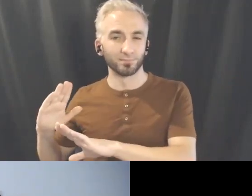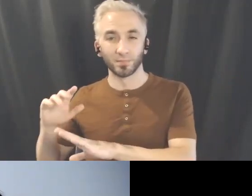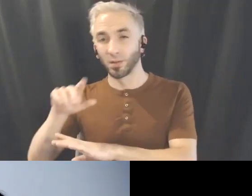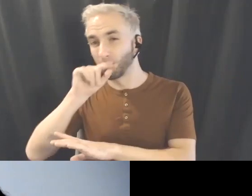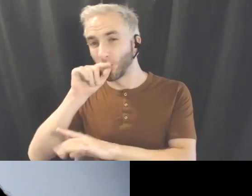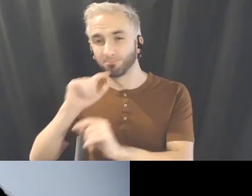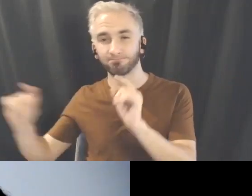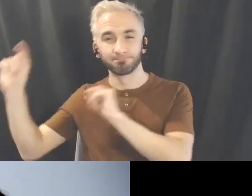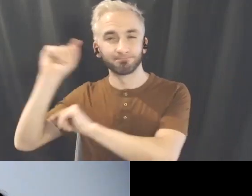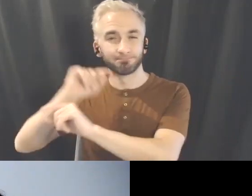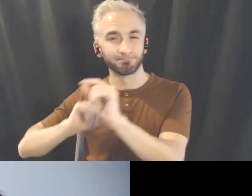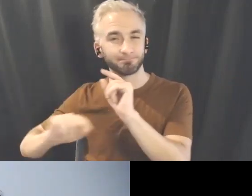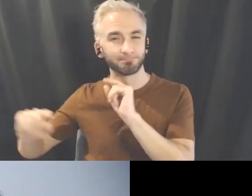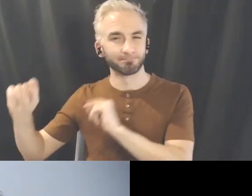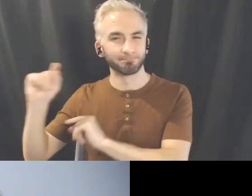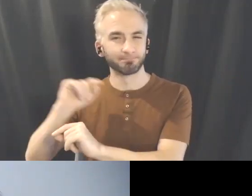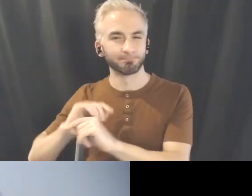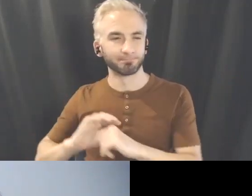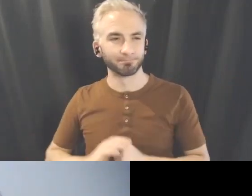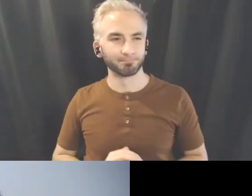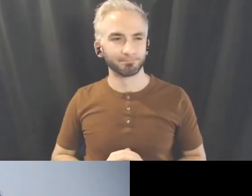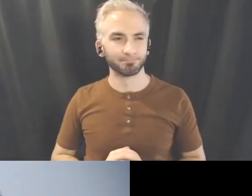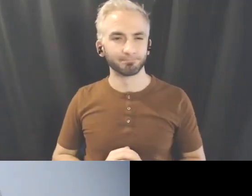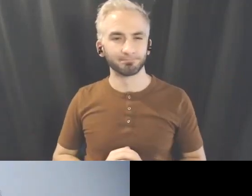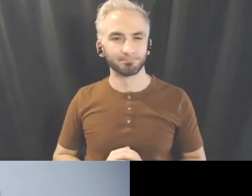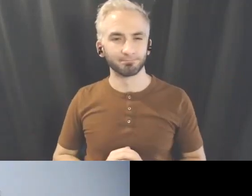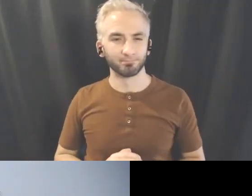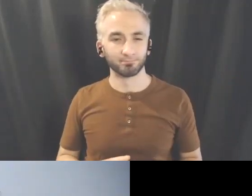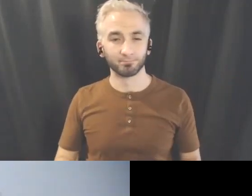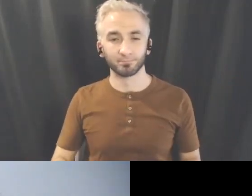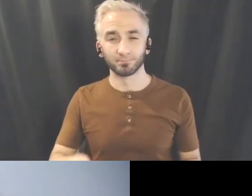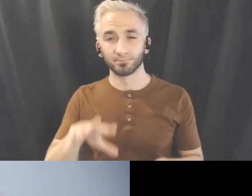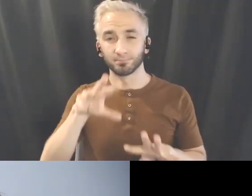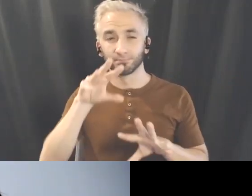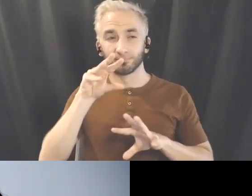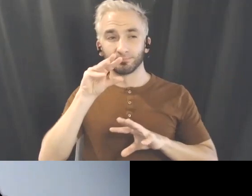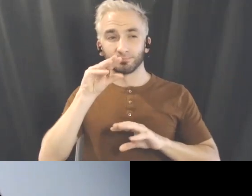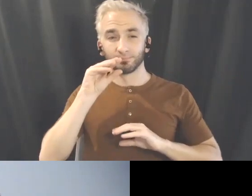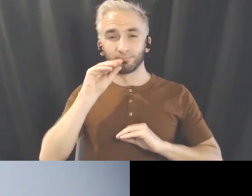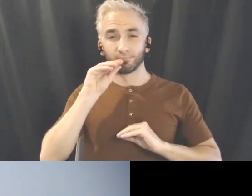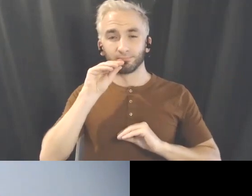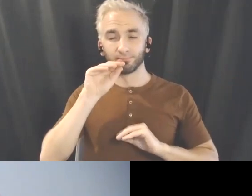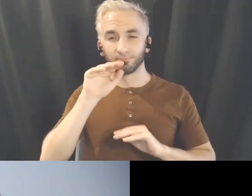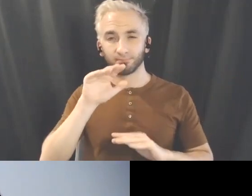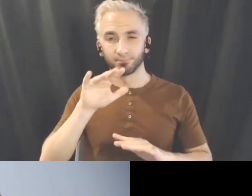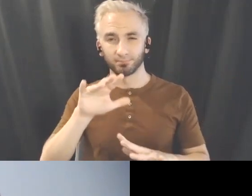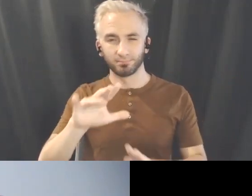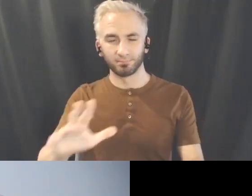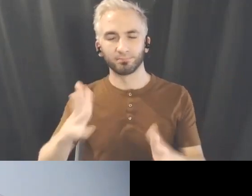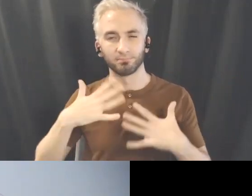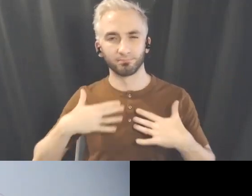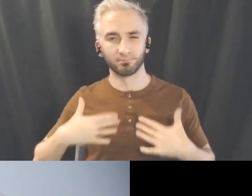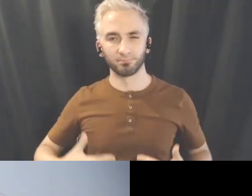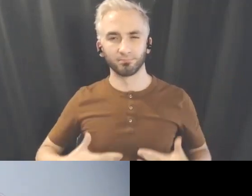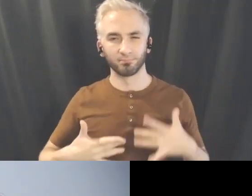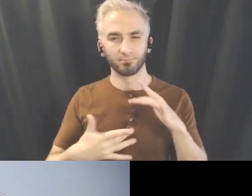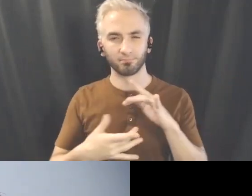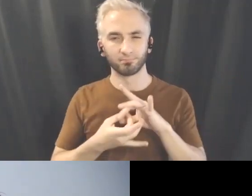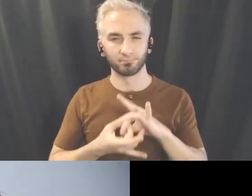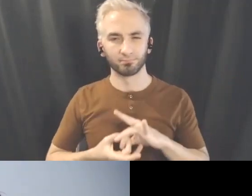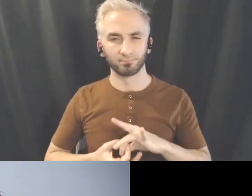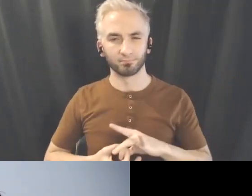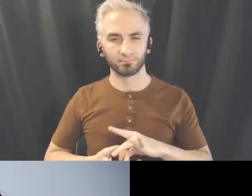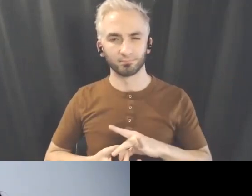to just tap into your body